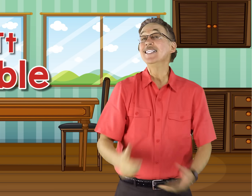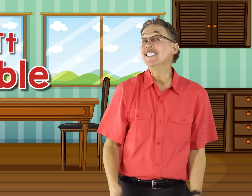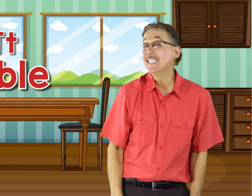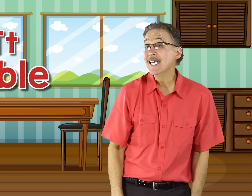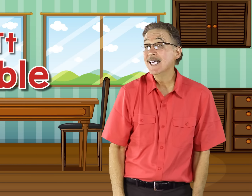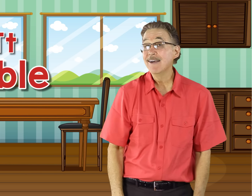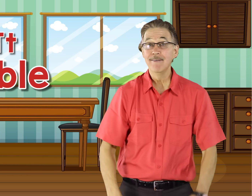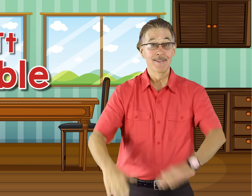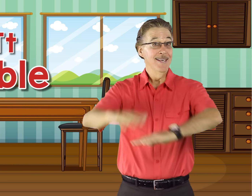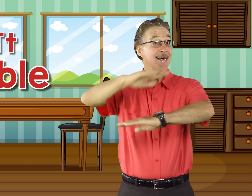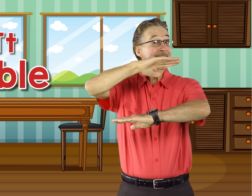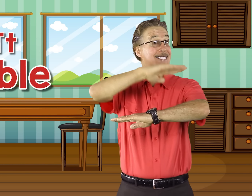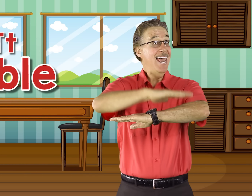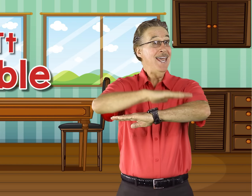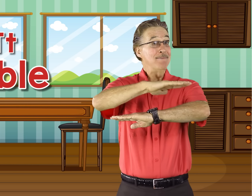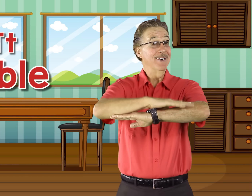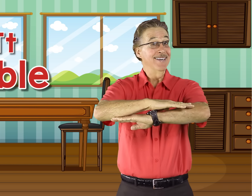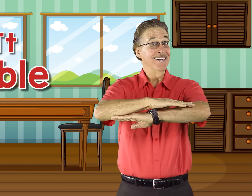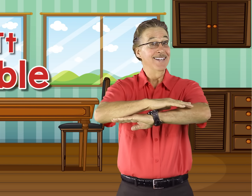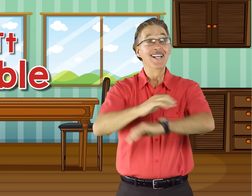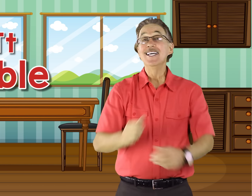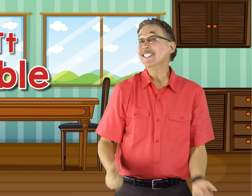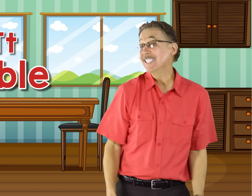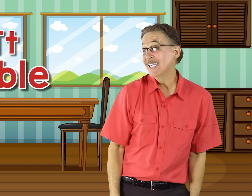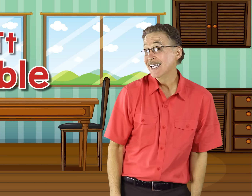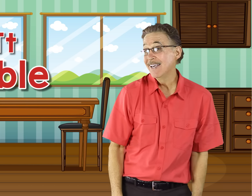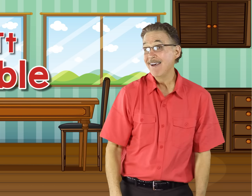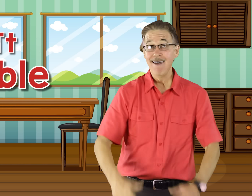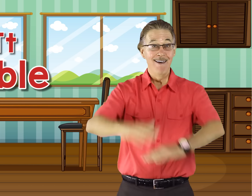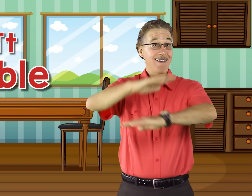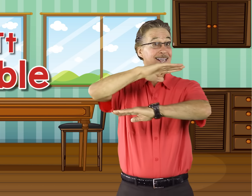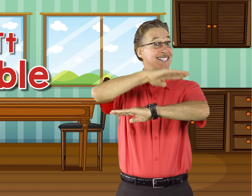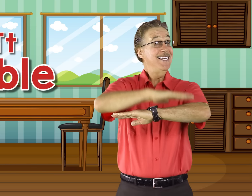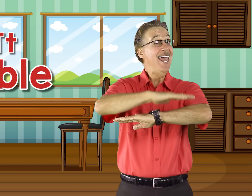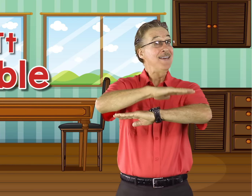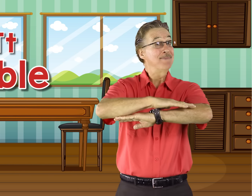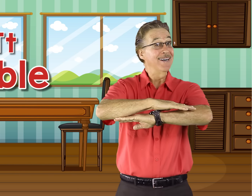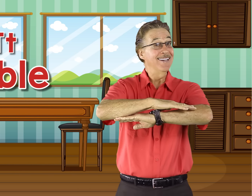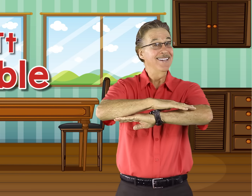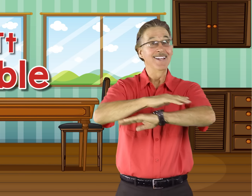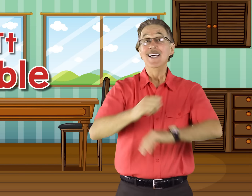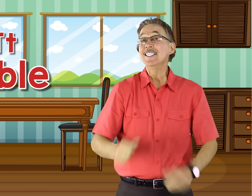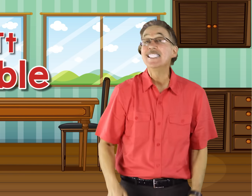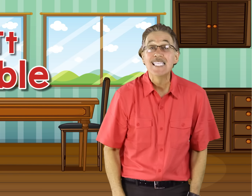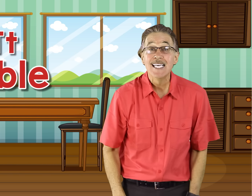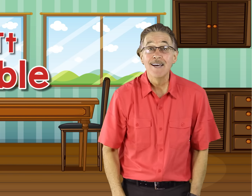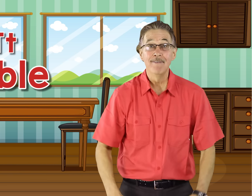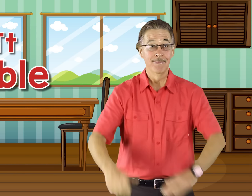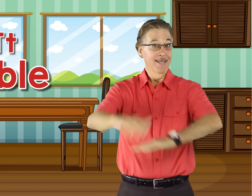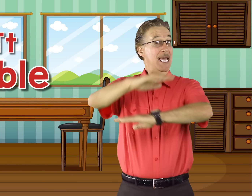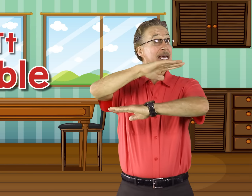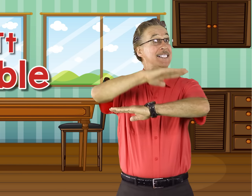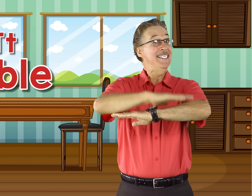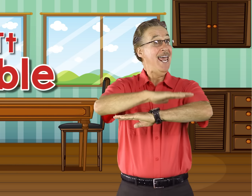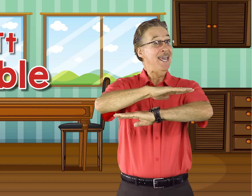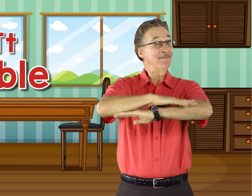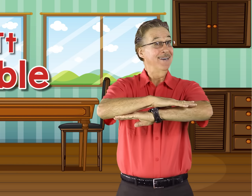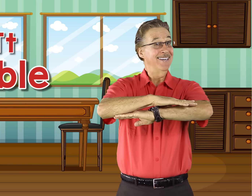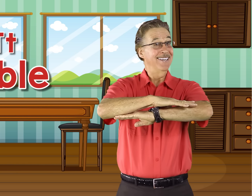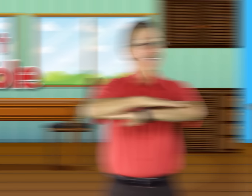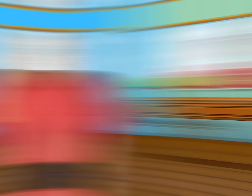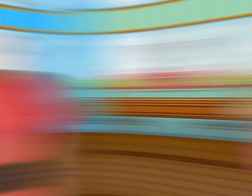/t/ table /t/ table /t/ table